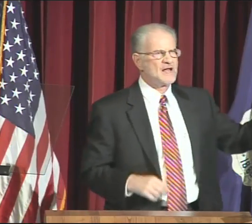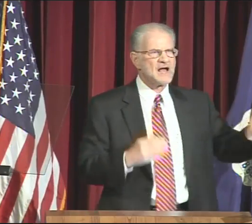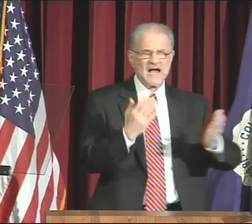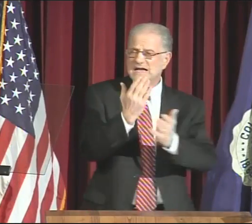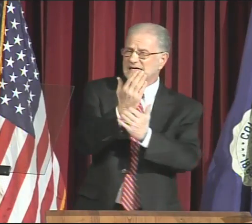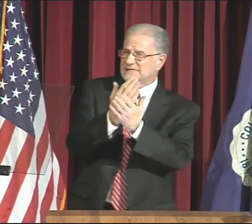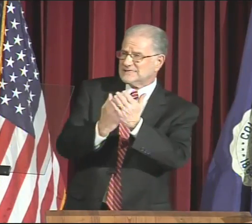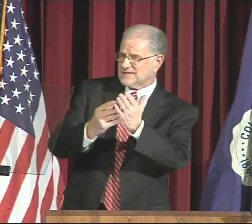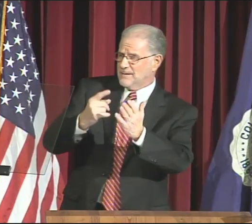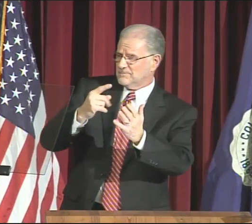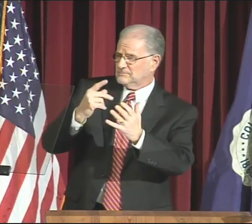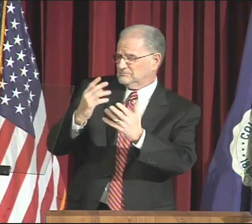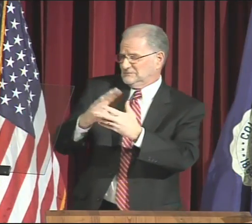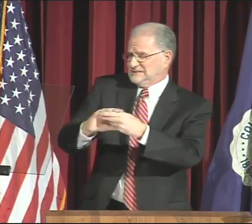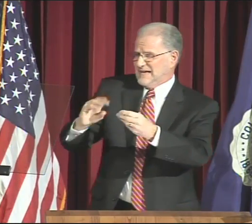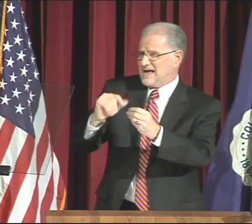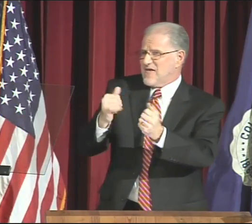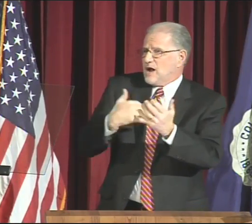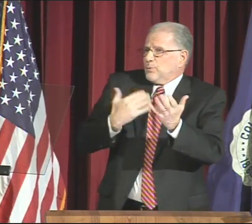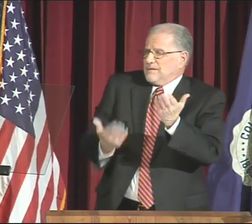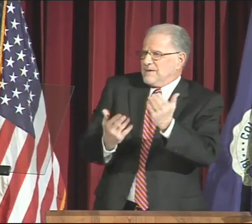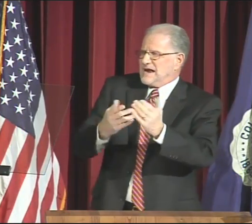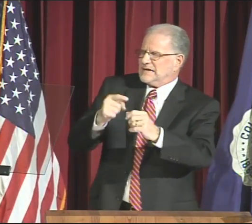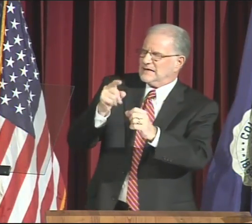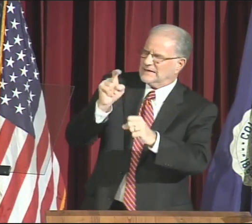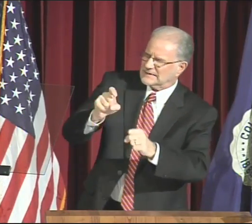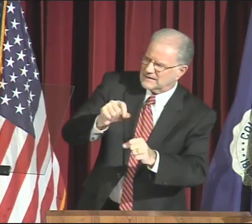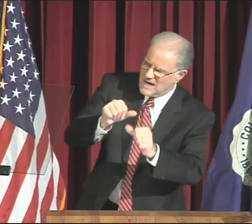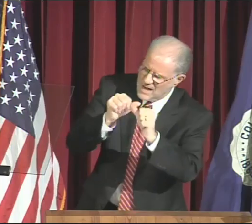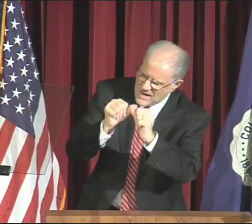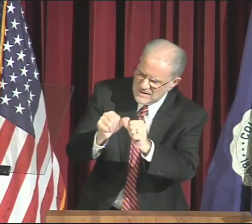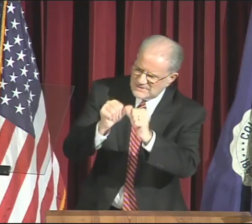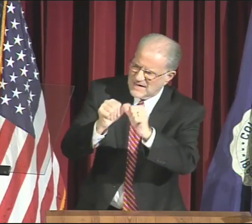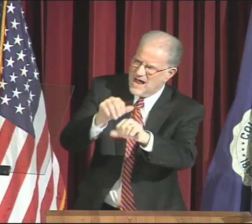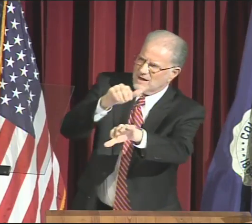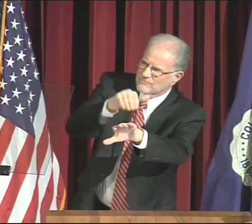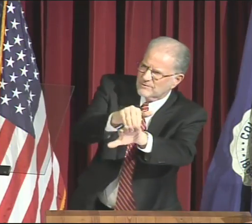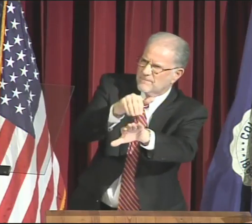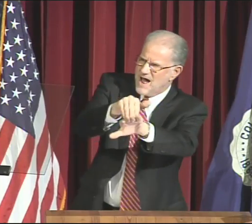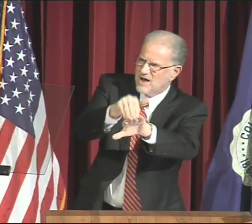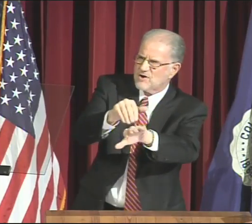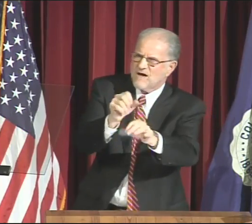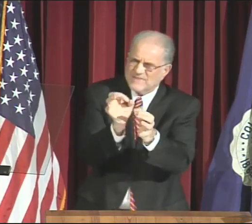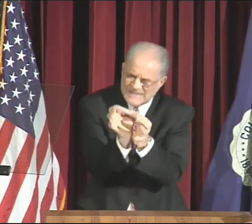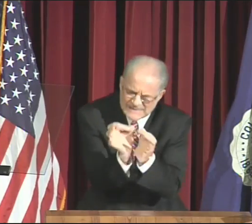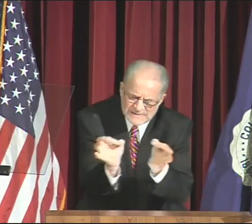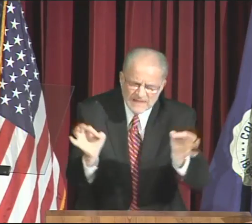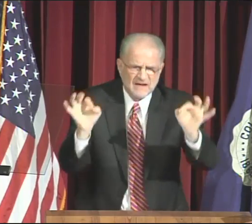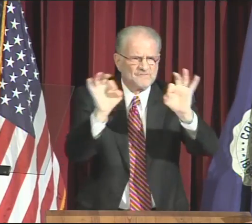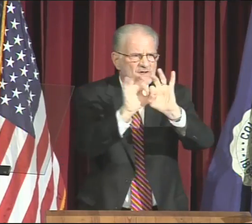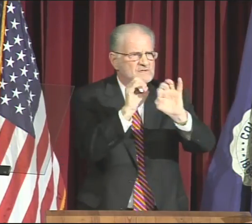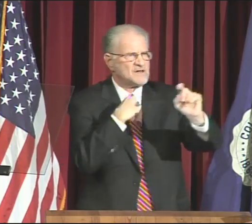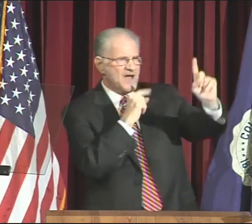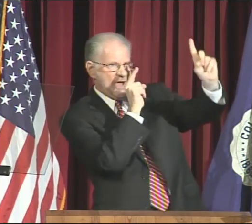Some say we need a constant reminder